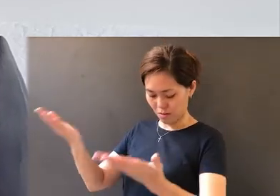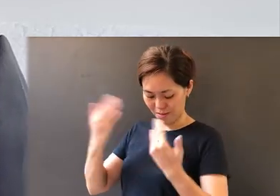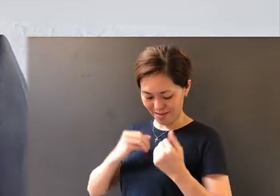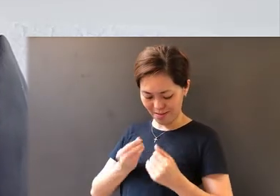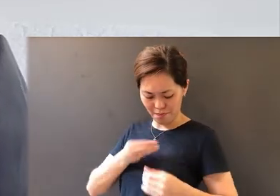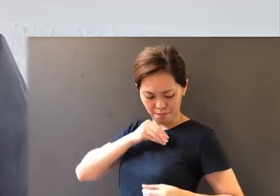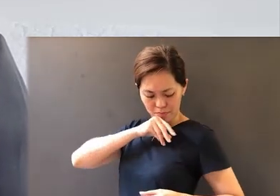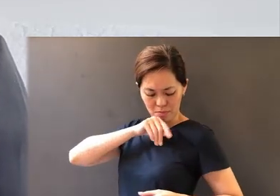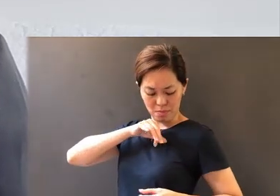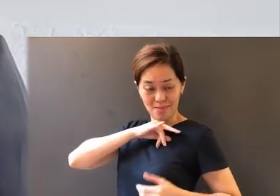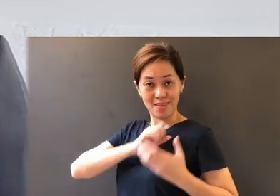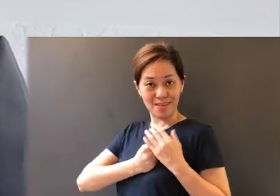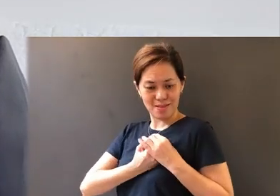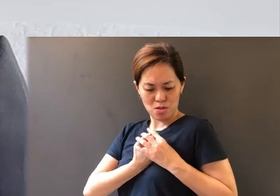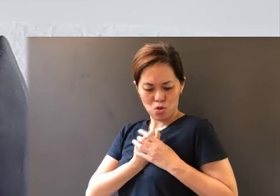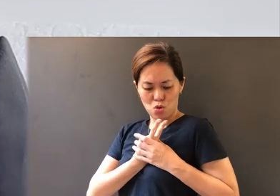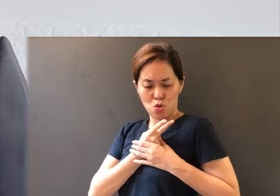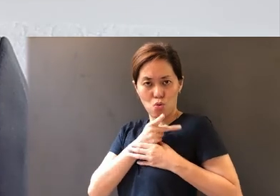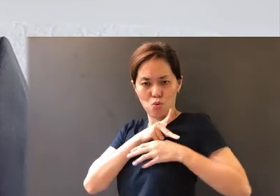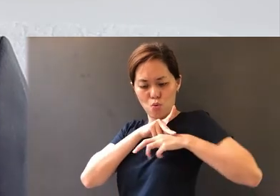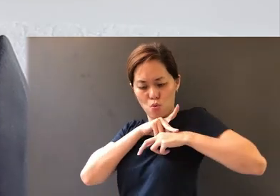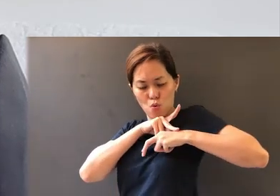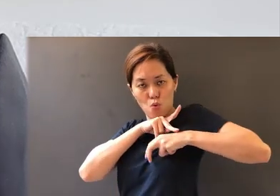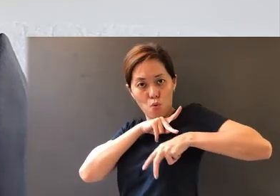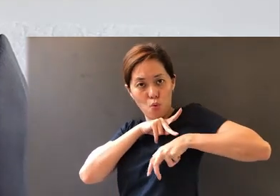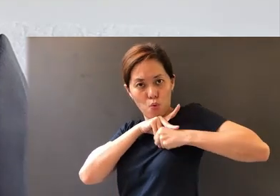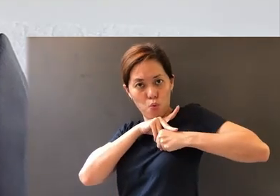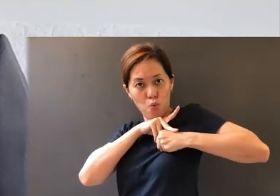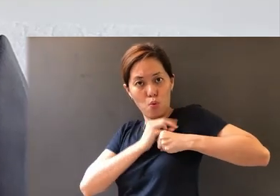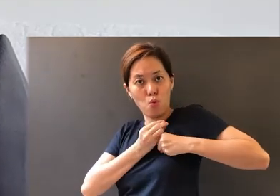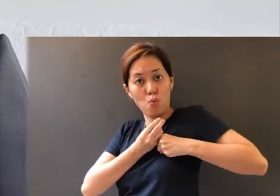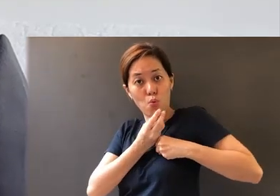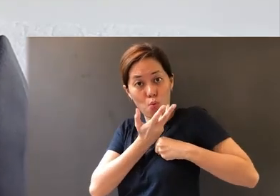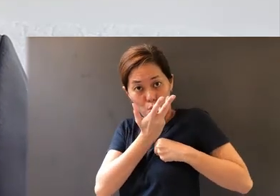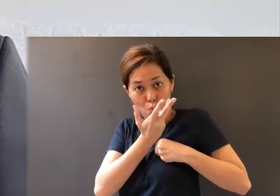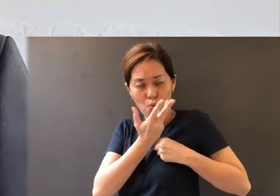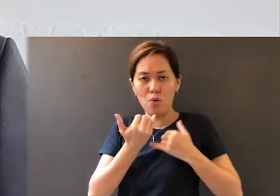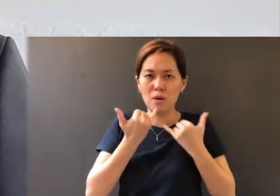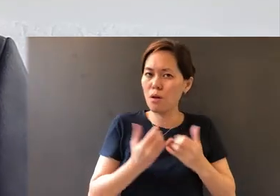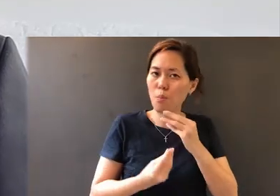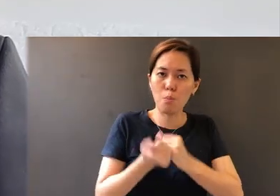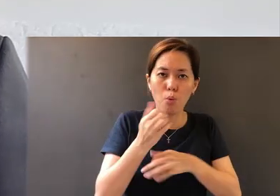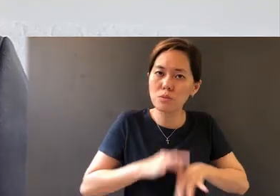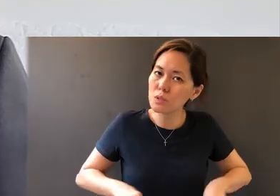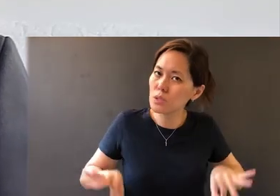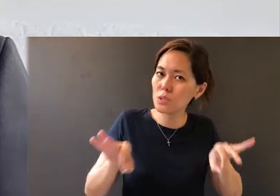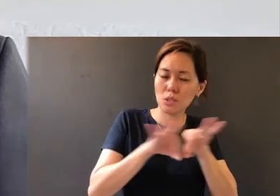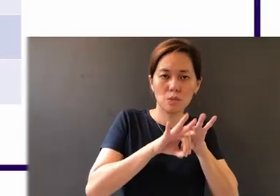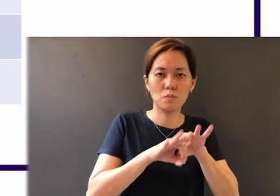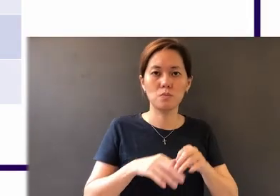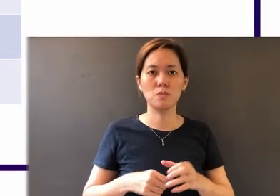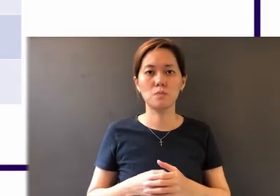Word of God to take root and to grow. Now we come to the most important stage: